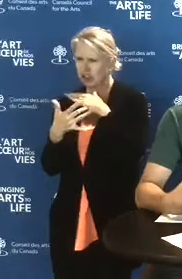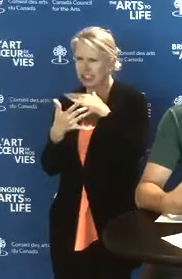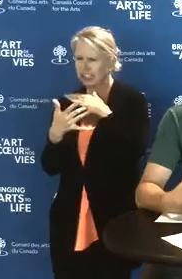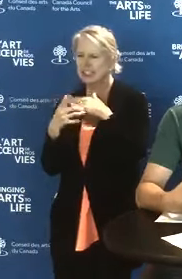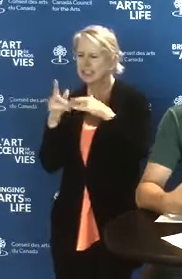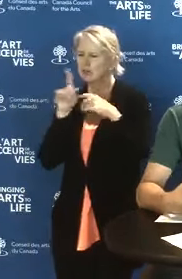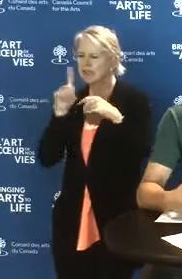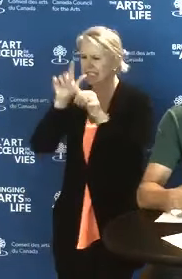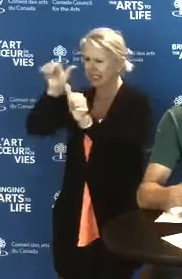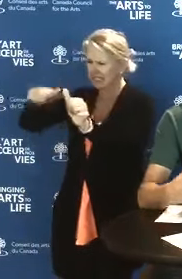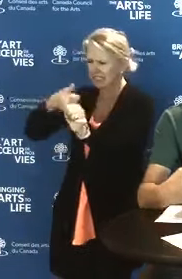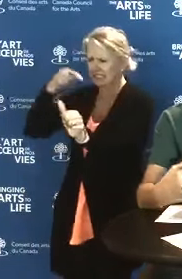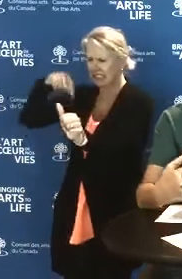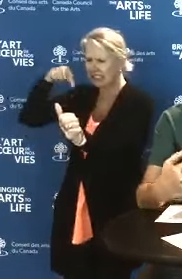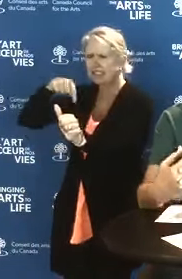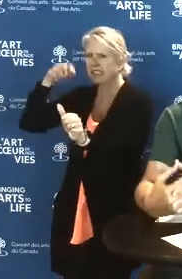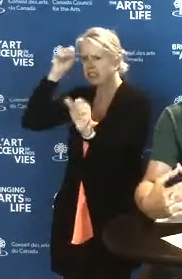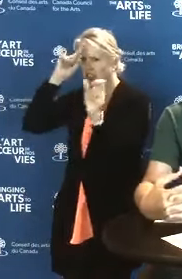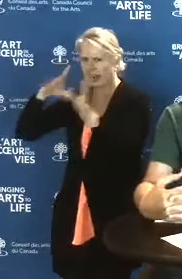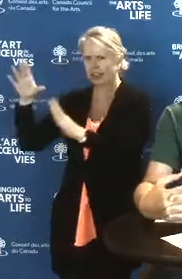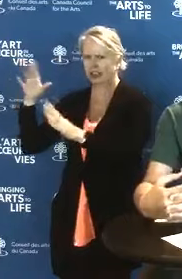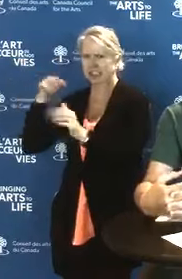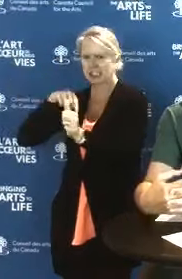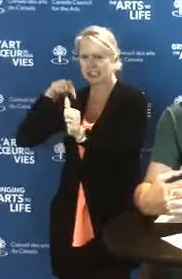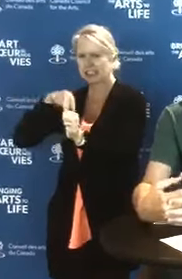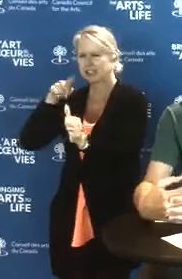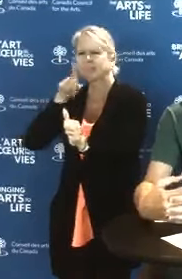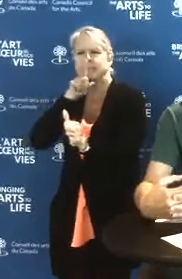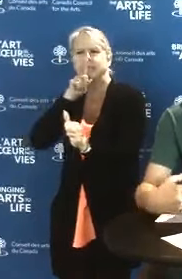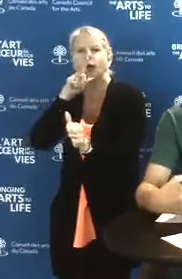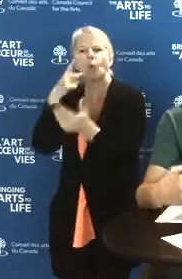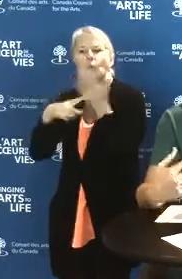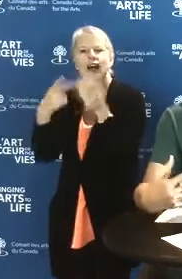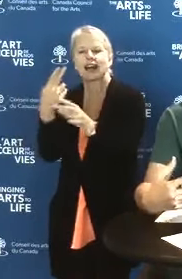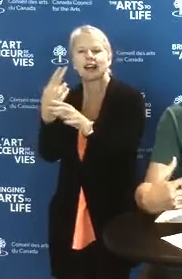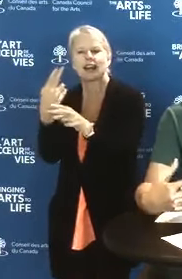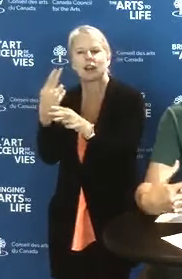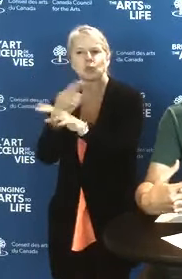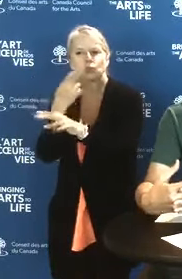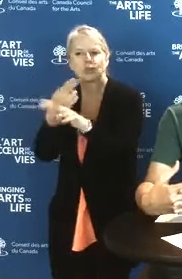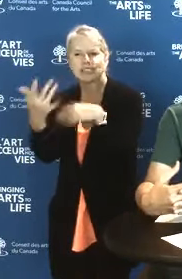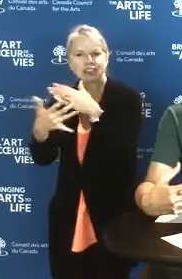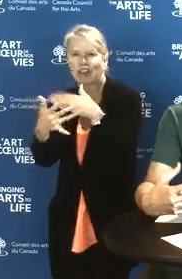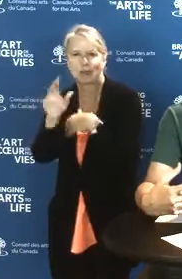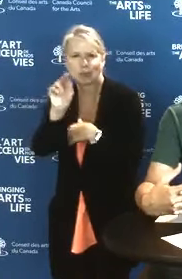Think not about what technology you might be using, but why you're using these technologies.